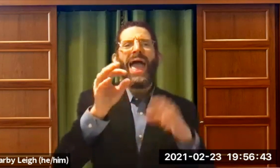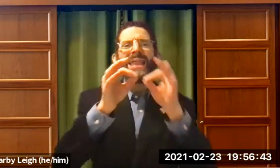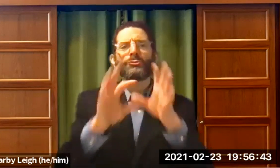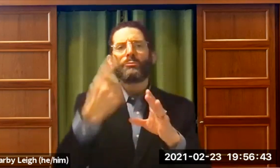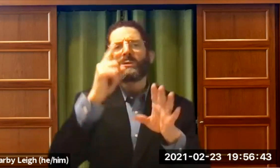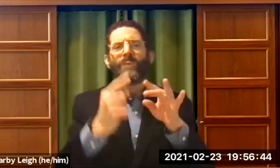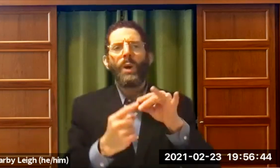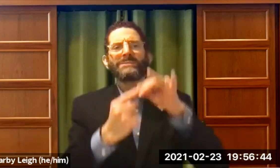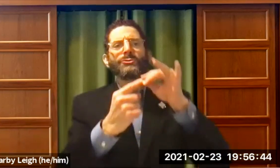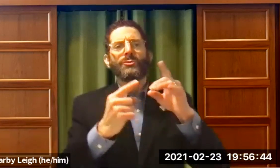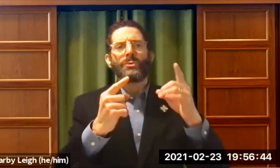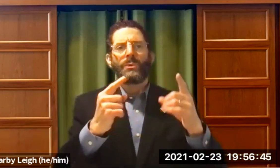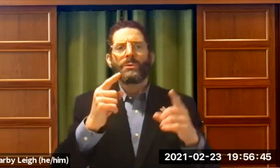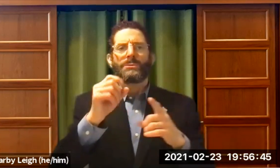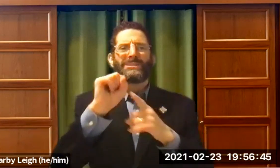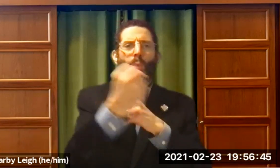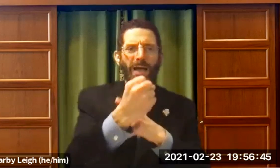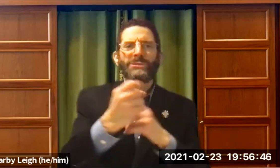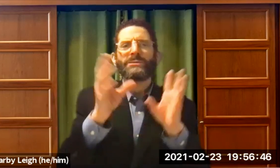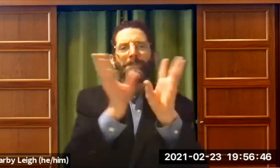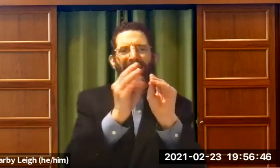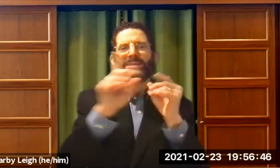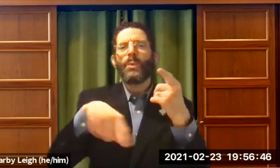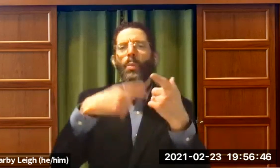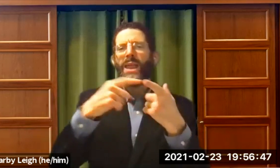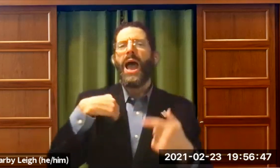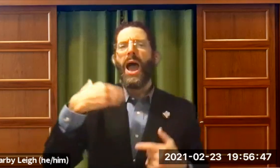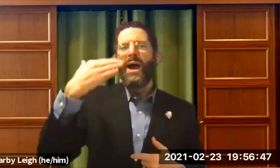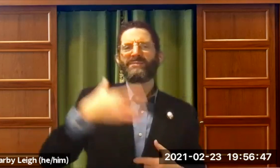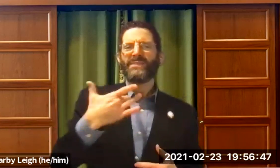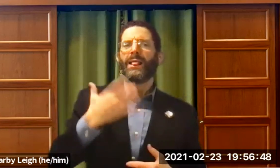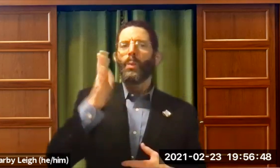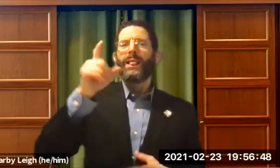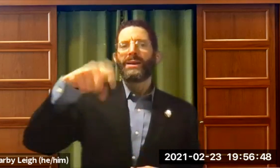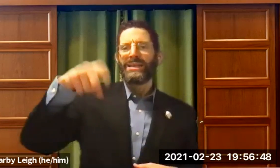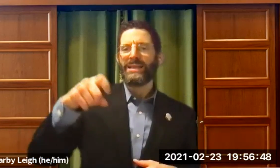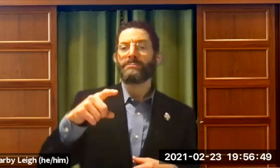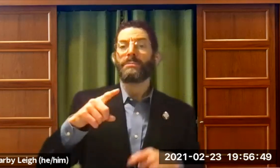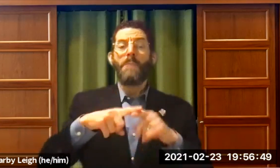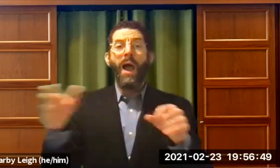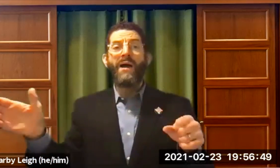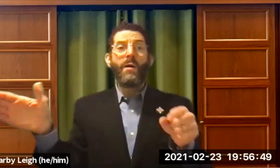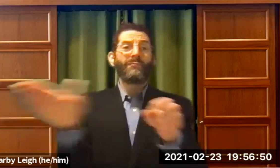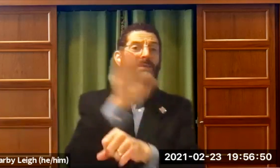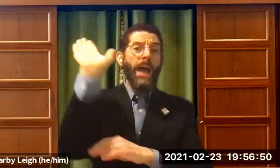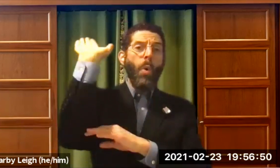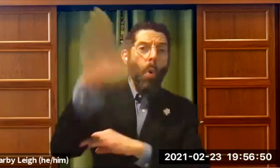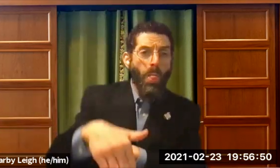captions. I use interpreters for special situations like meetings when I feel I will need them.